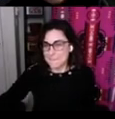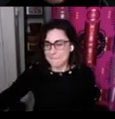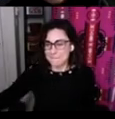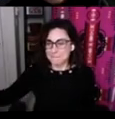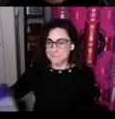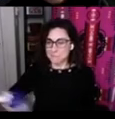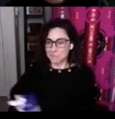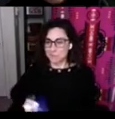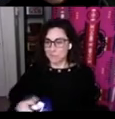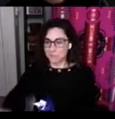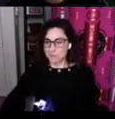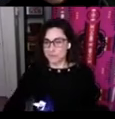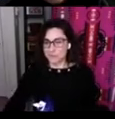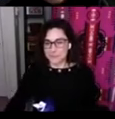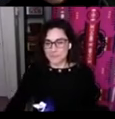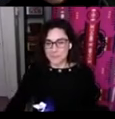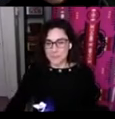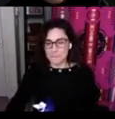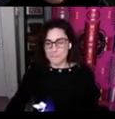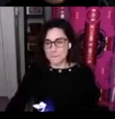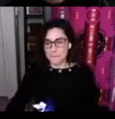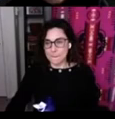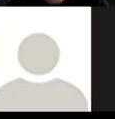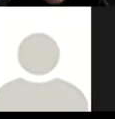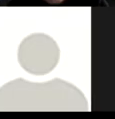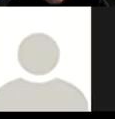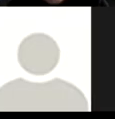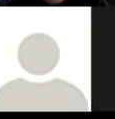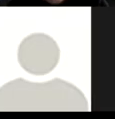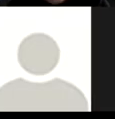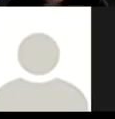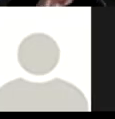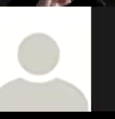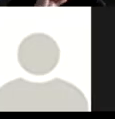So in our community we are one of several Mohawk communities there are